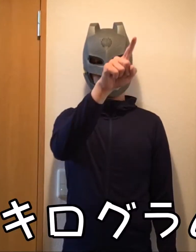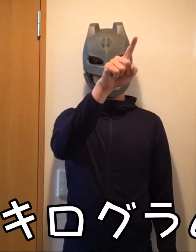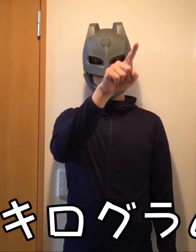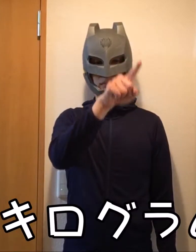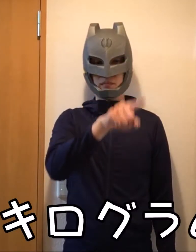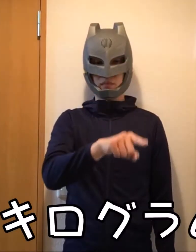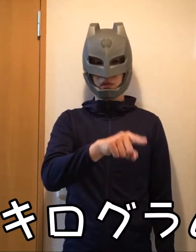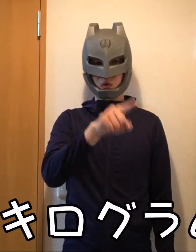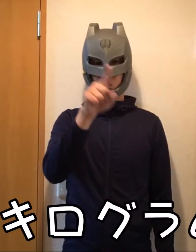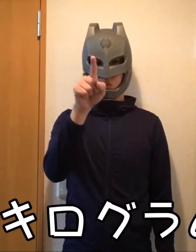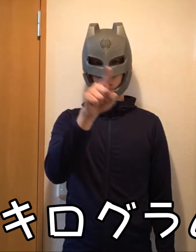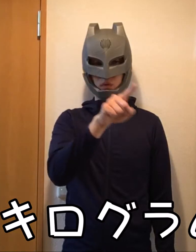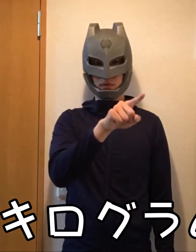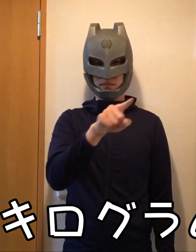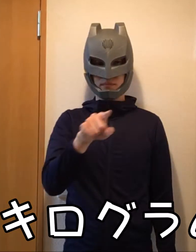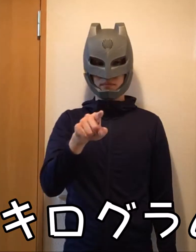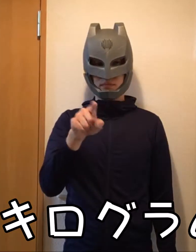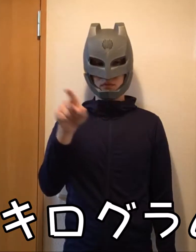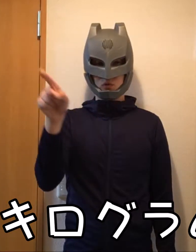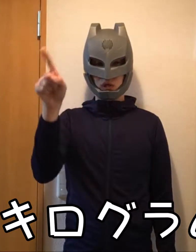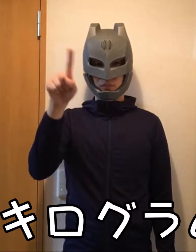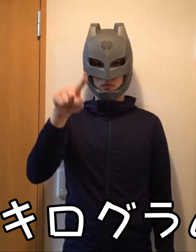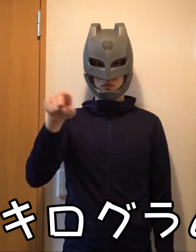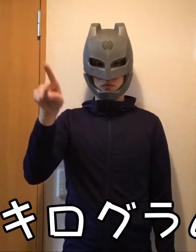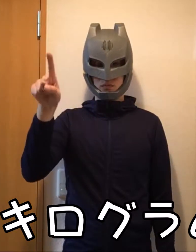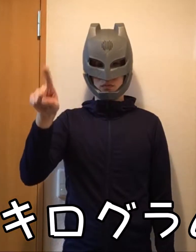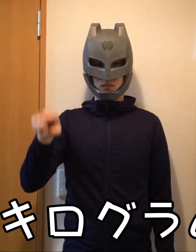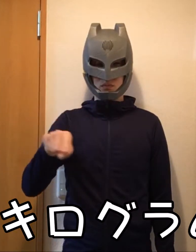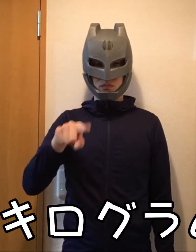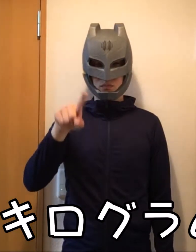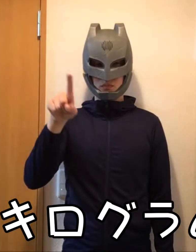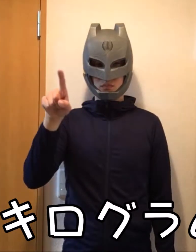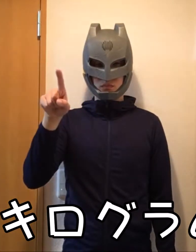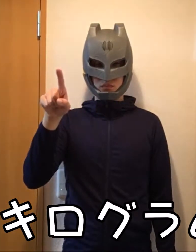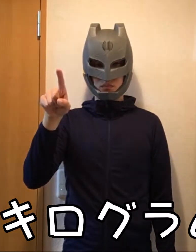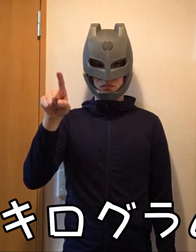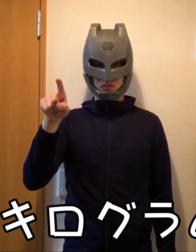Kilogram